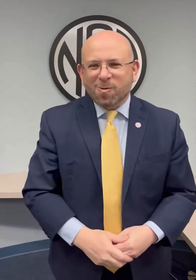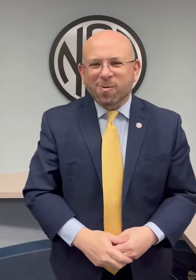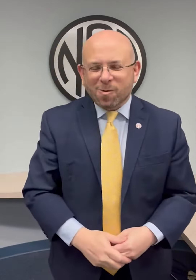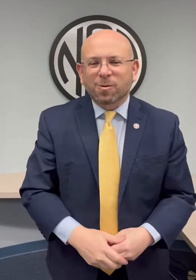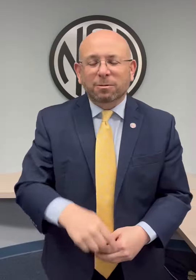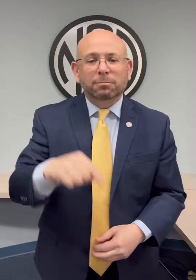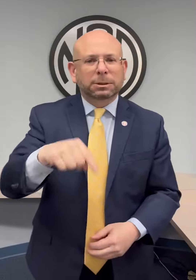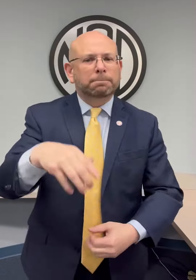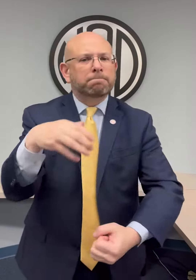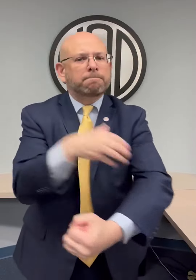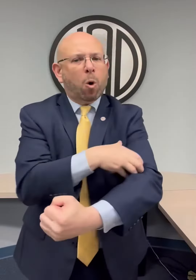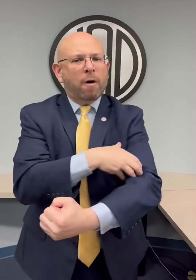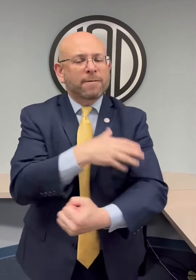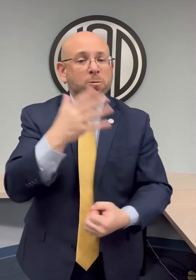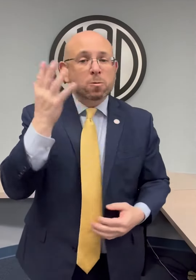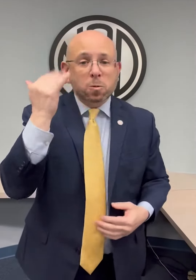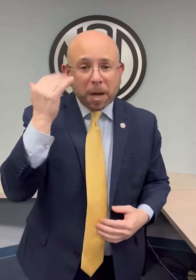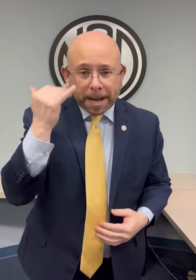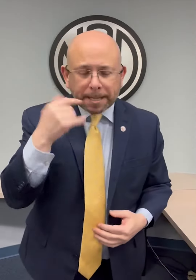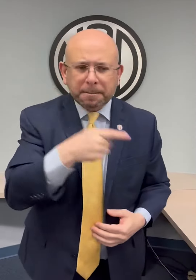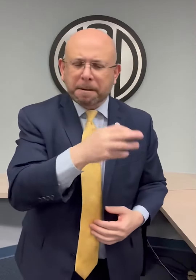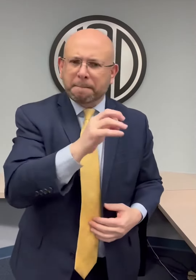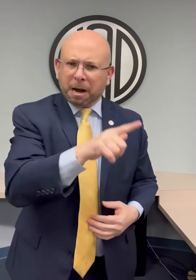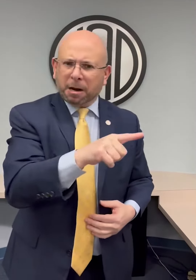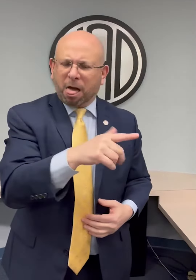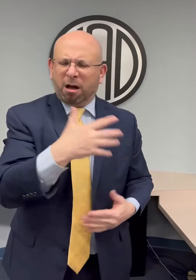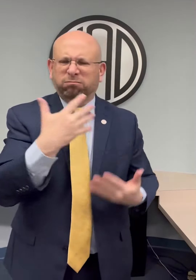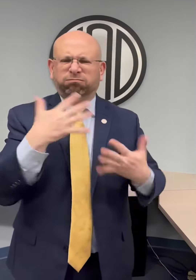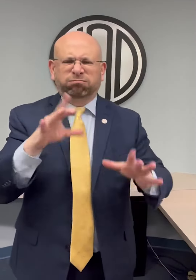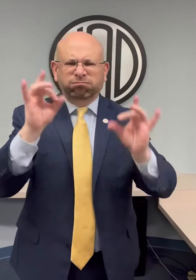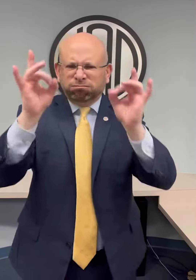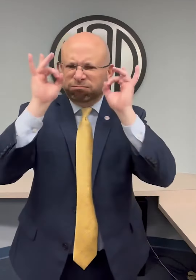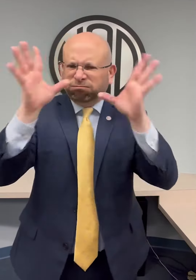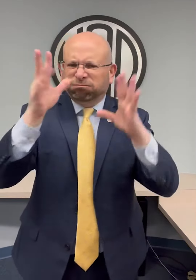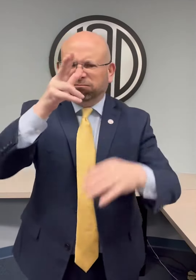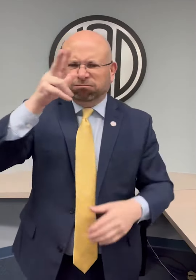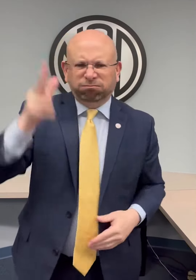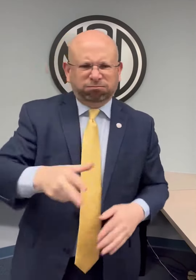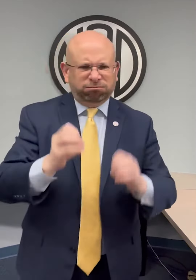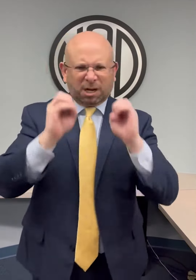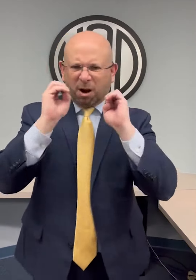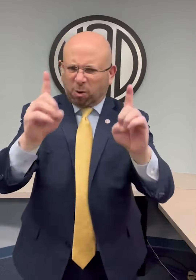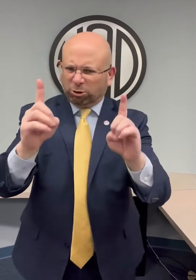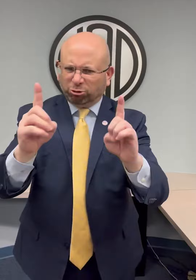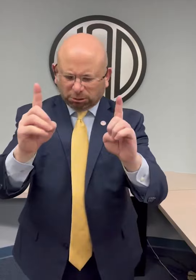This is a powerful victory. Miguel did not get a meaningful education,